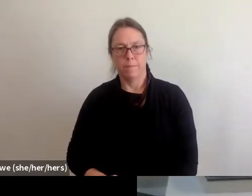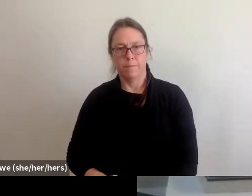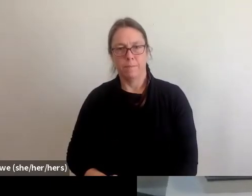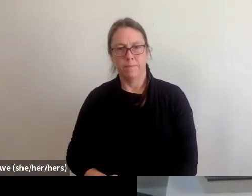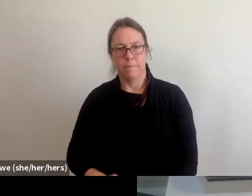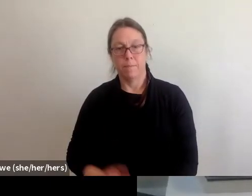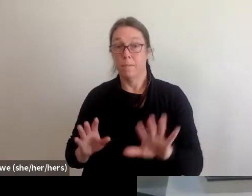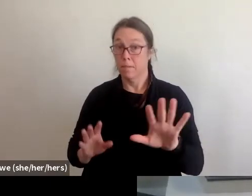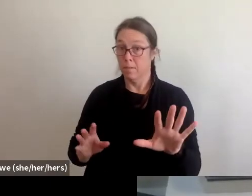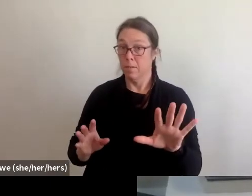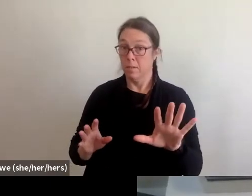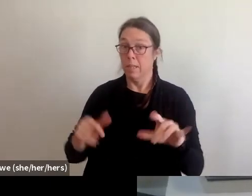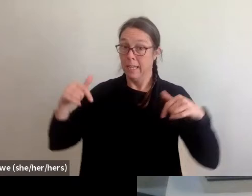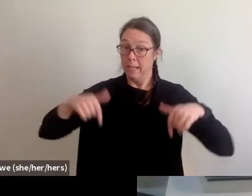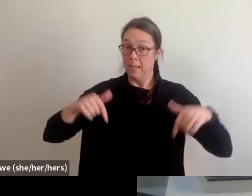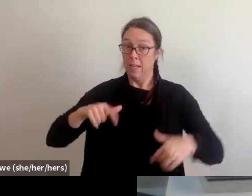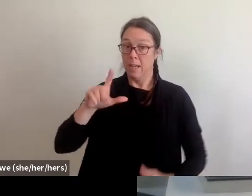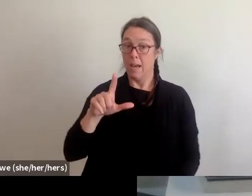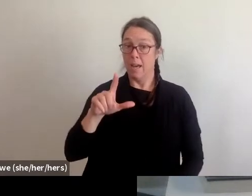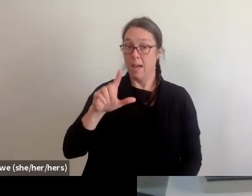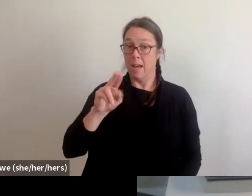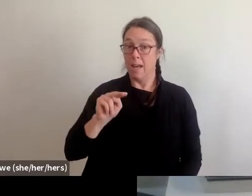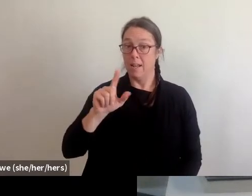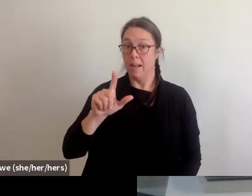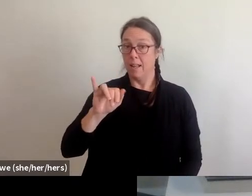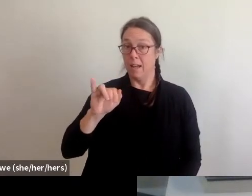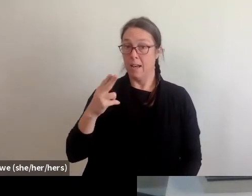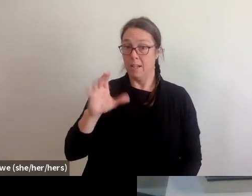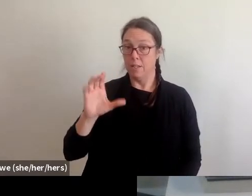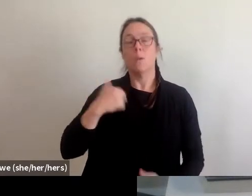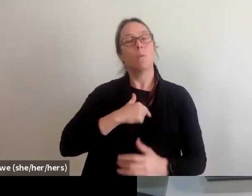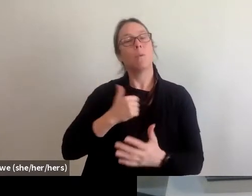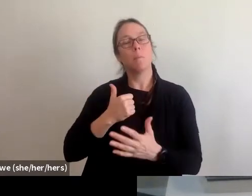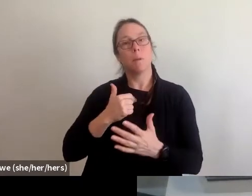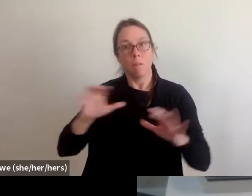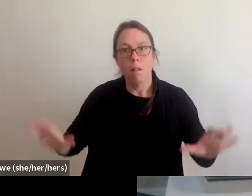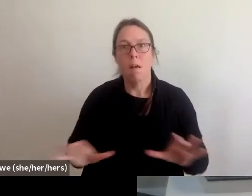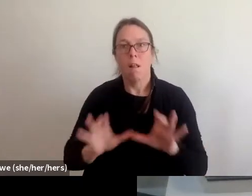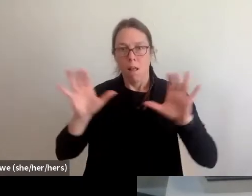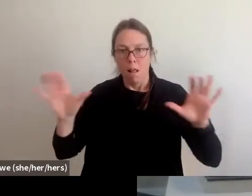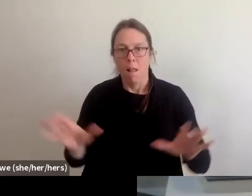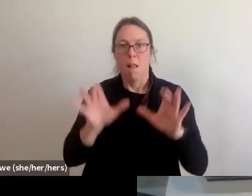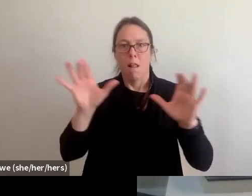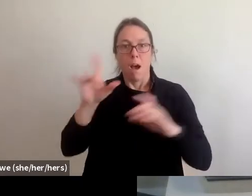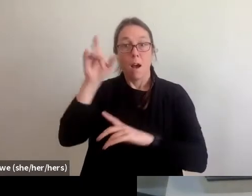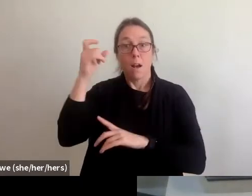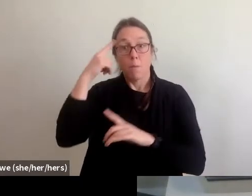Now we've been at NLIHC we've been pushing this disaster housing assistance program which used to be utilized by FEMA